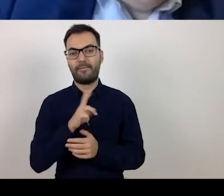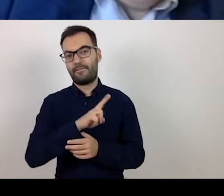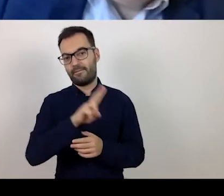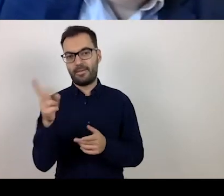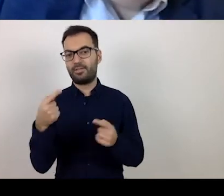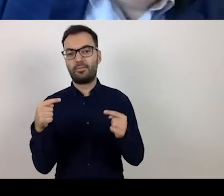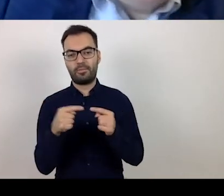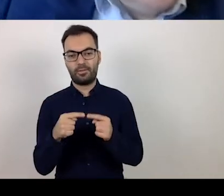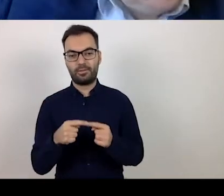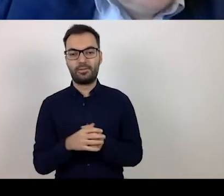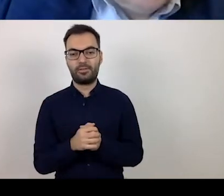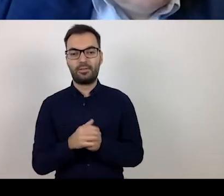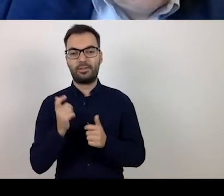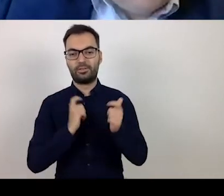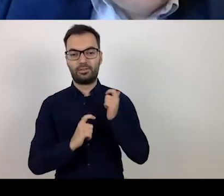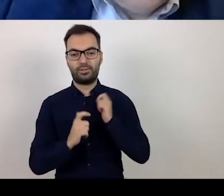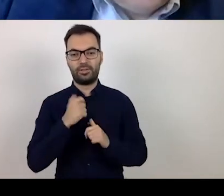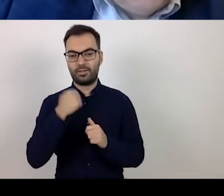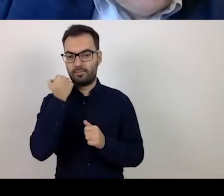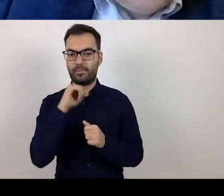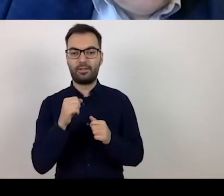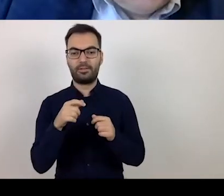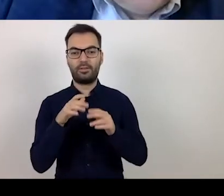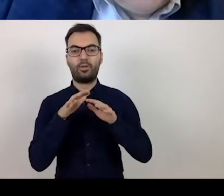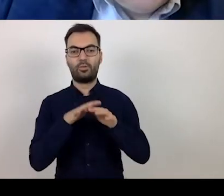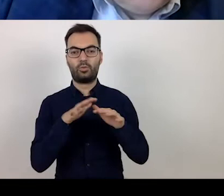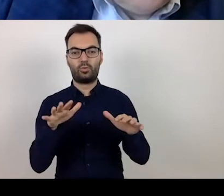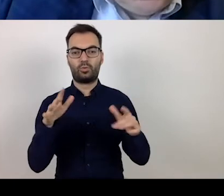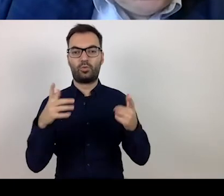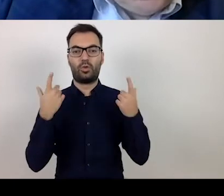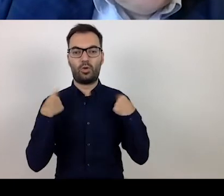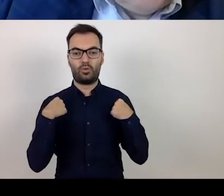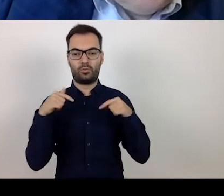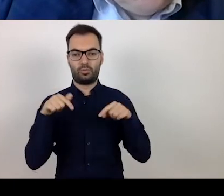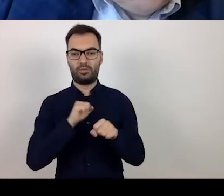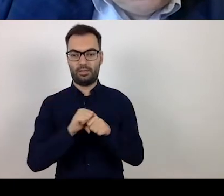I am very pleased that so many of you participate in this training.